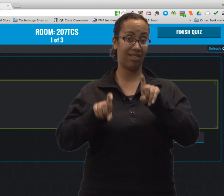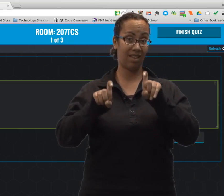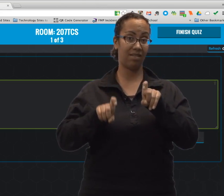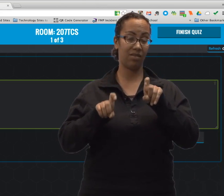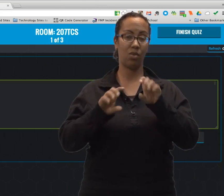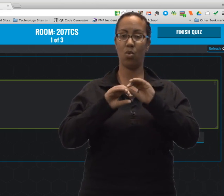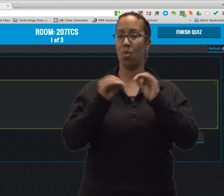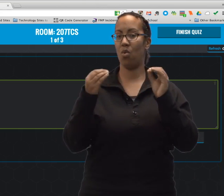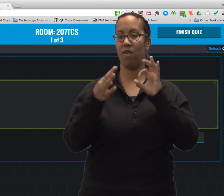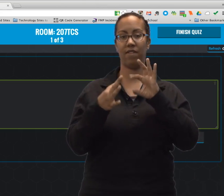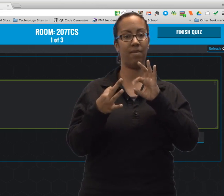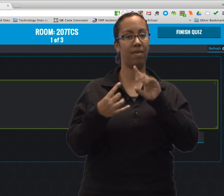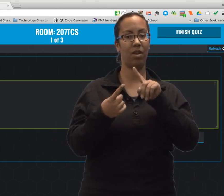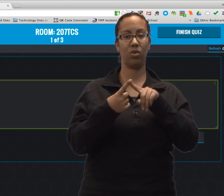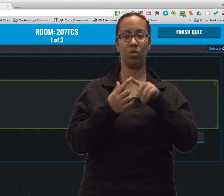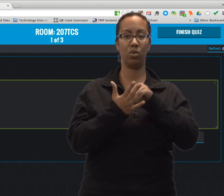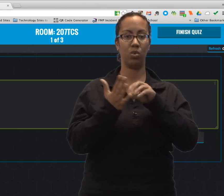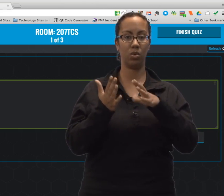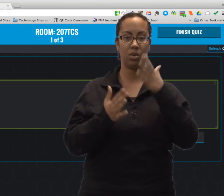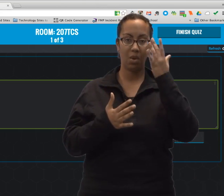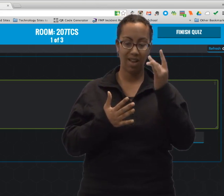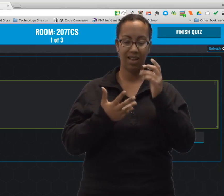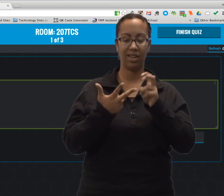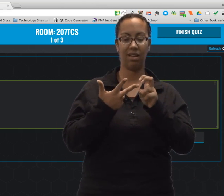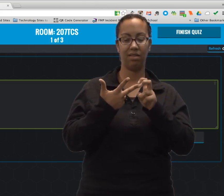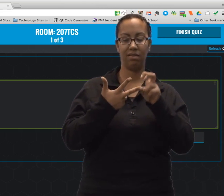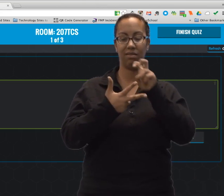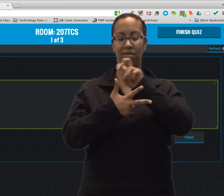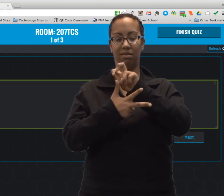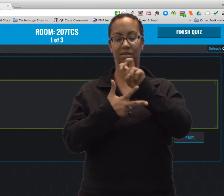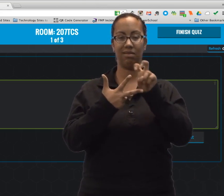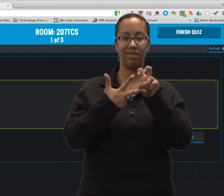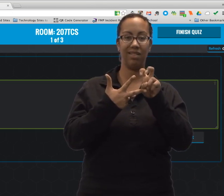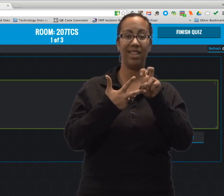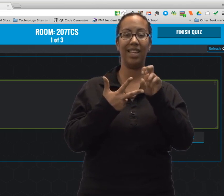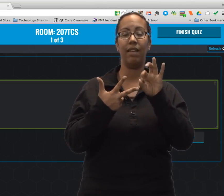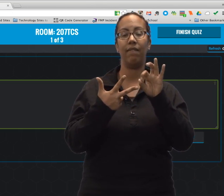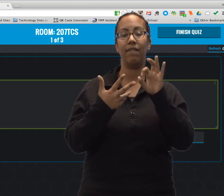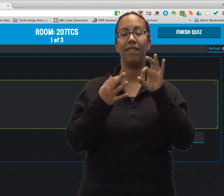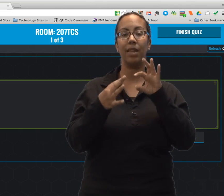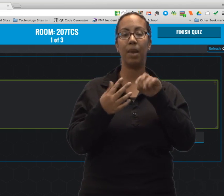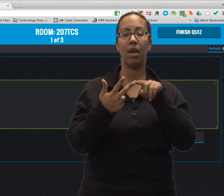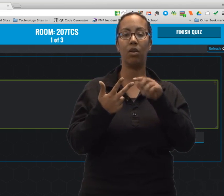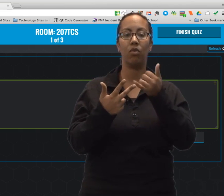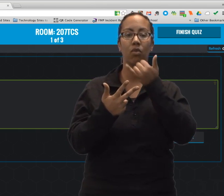Understand, please, that during this test there is no feedback to the students because they can jump between questions.